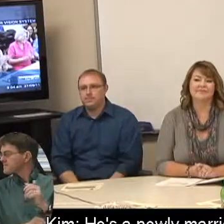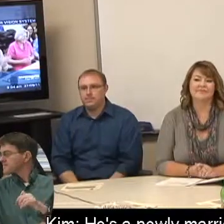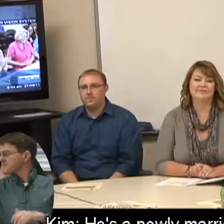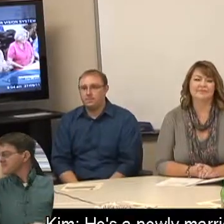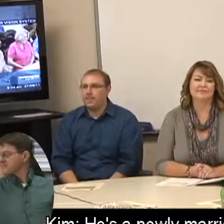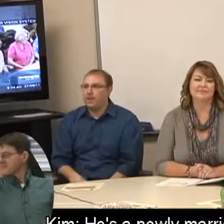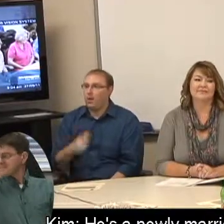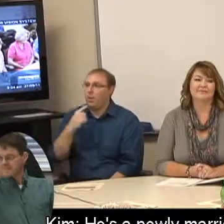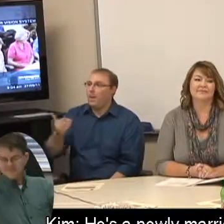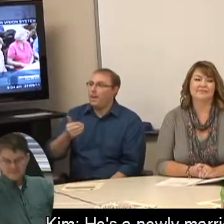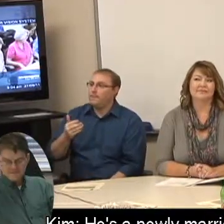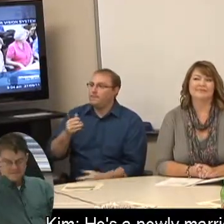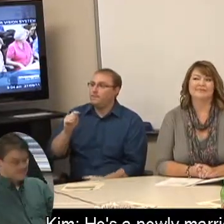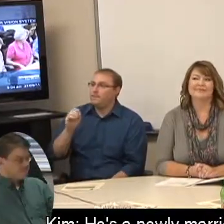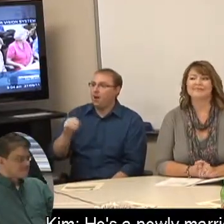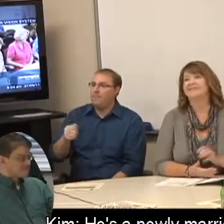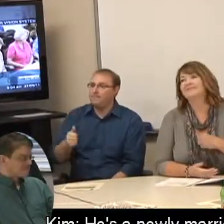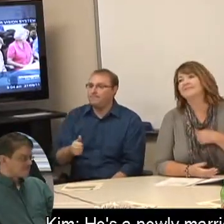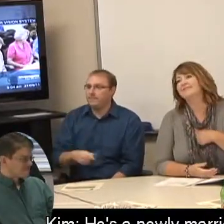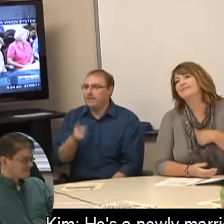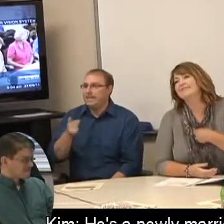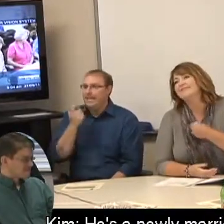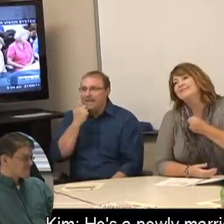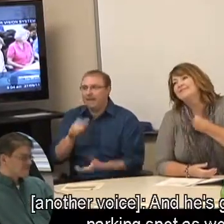Kim: He's a newly married man.